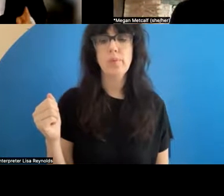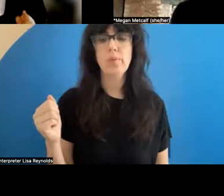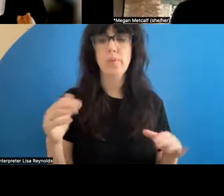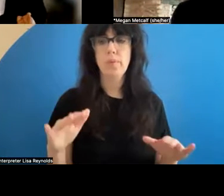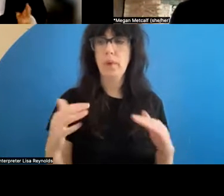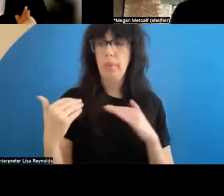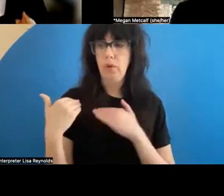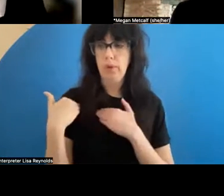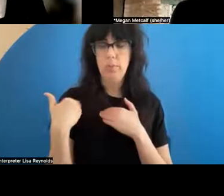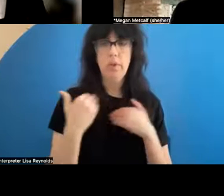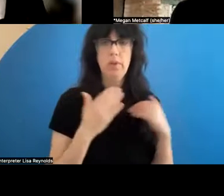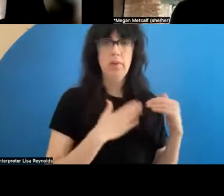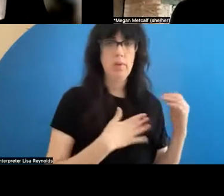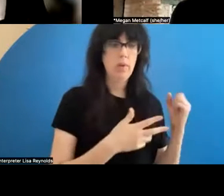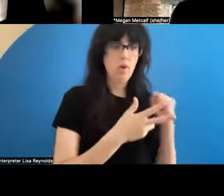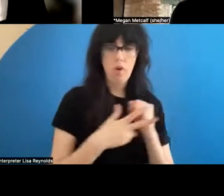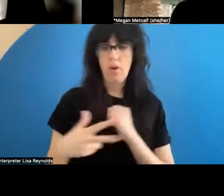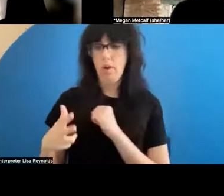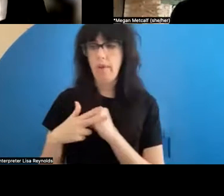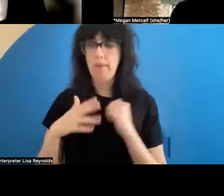own and my brother's, is that I'm not the